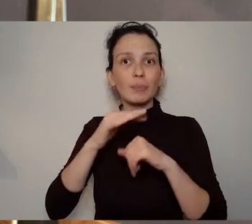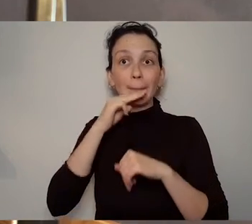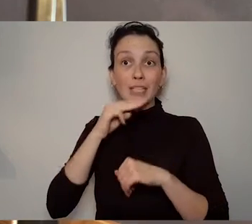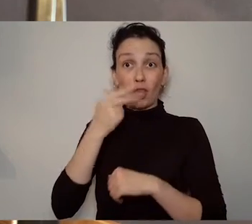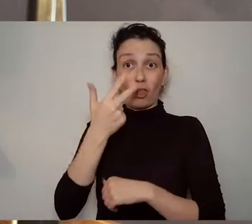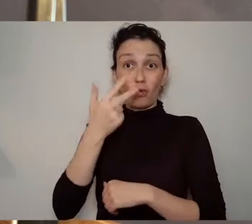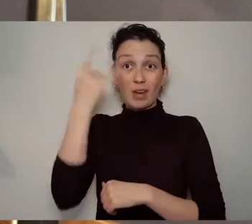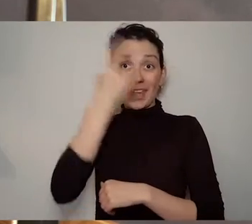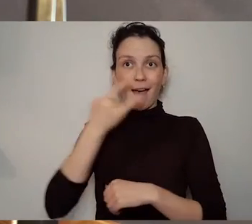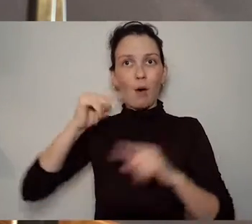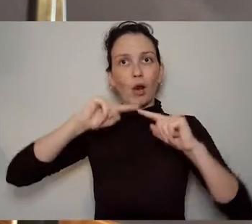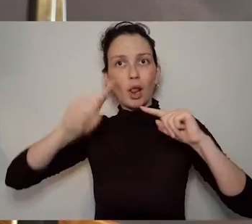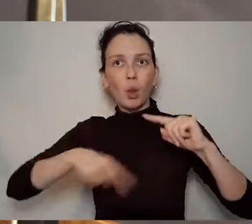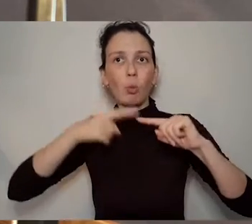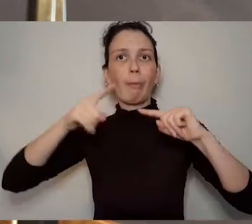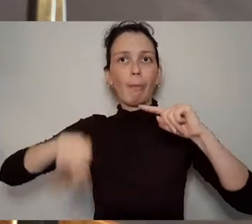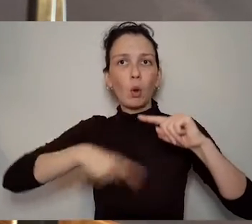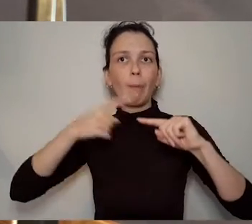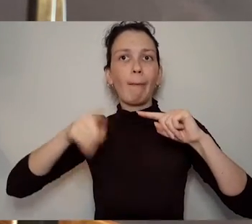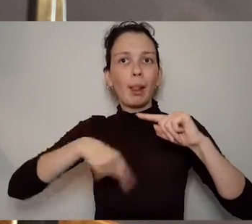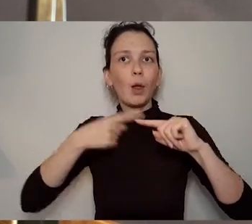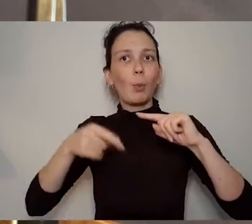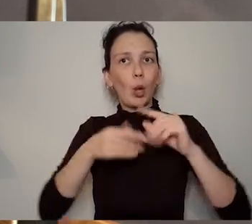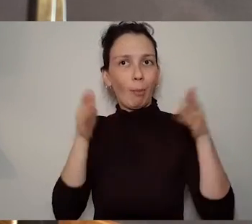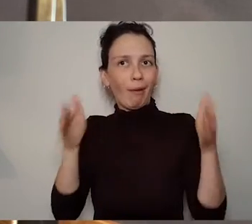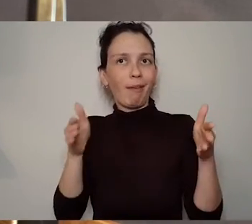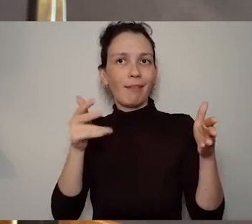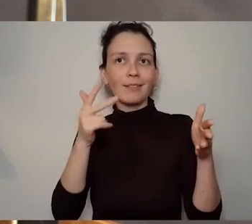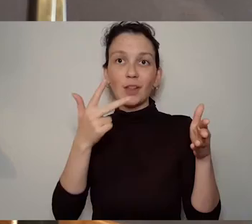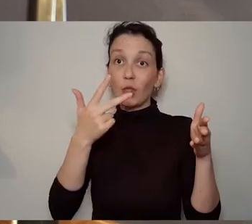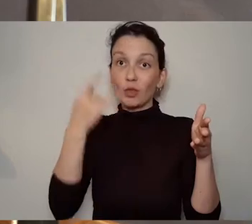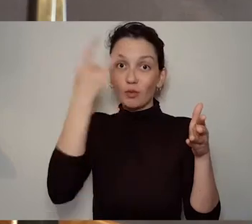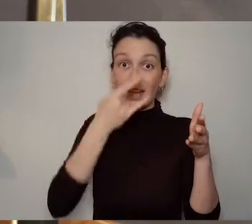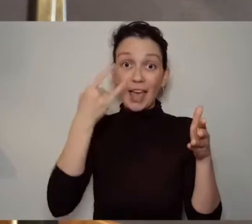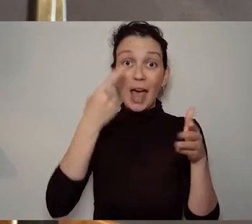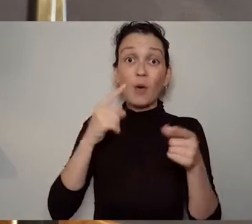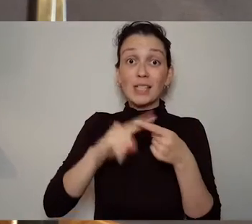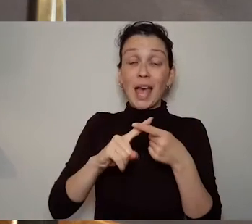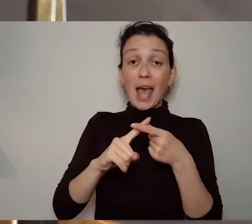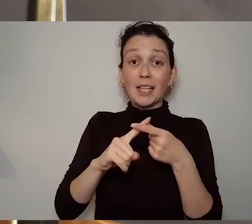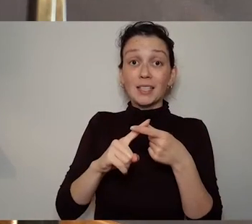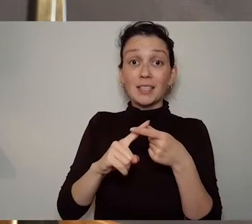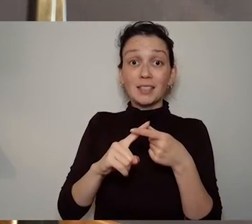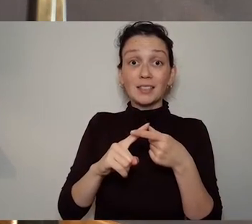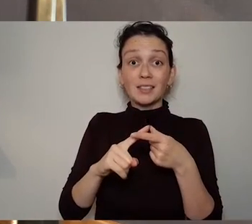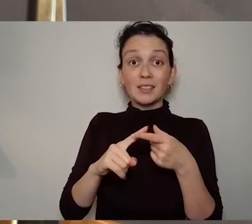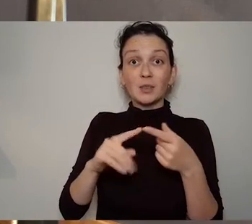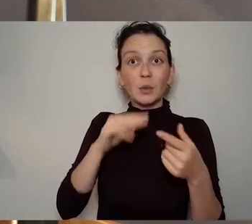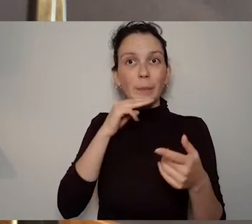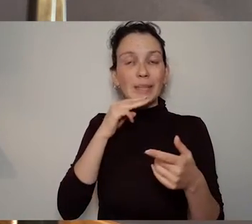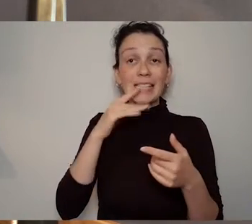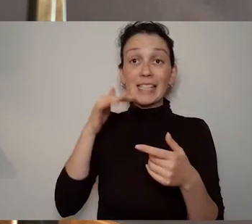a better word - and appreciate what it is that you're doing. And Deevy though she you know was a master